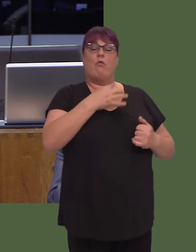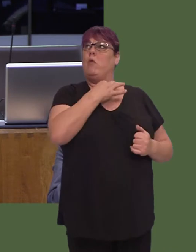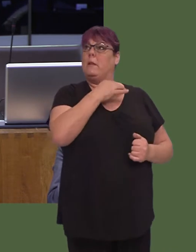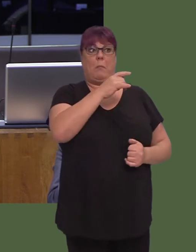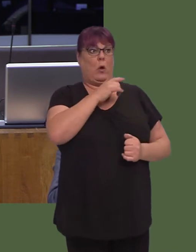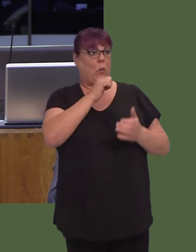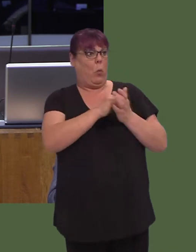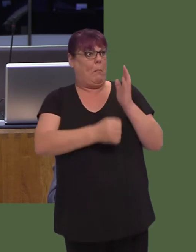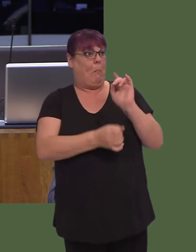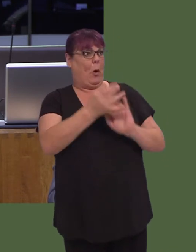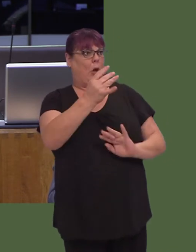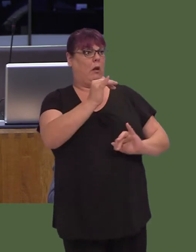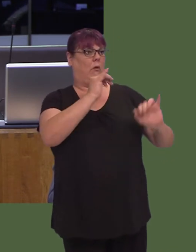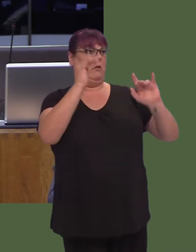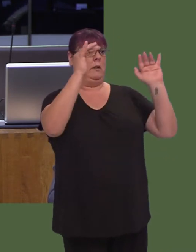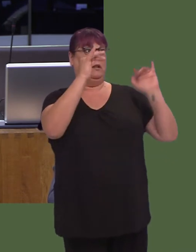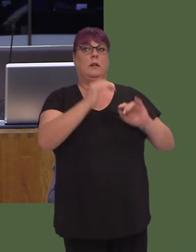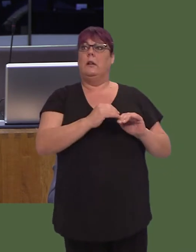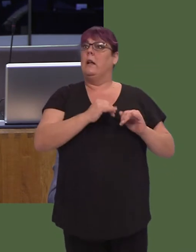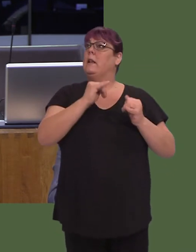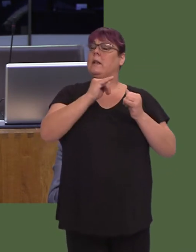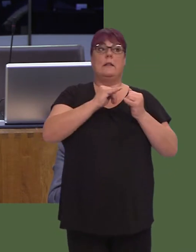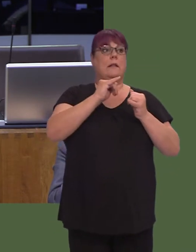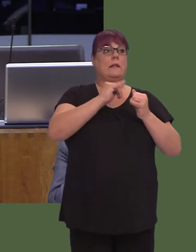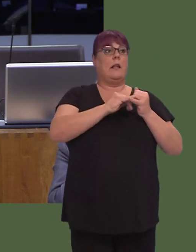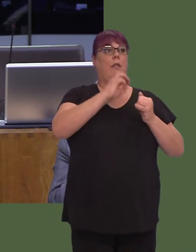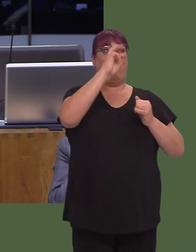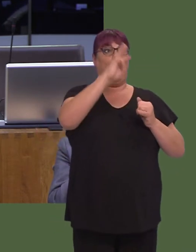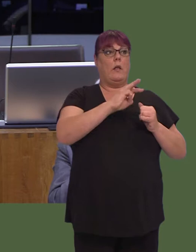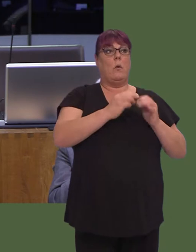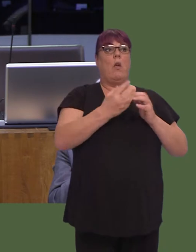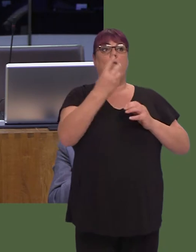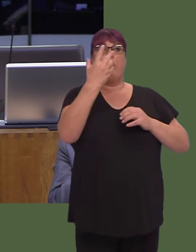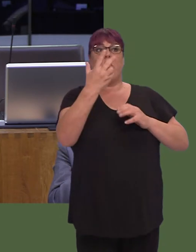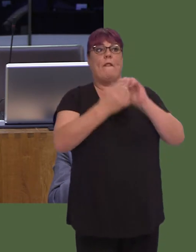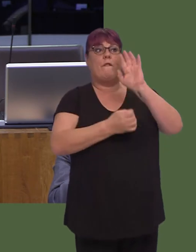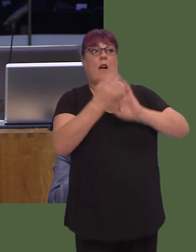There were at least three fires in south Wales at a wood recycling plant last year alone.